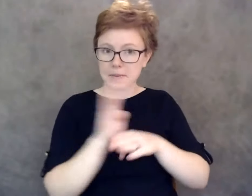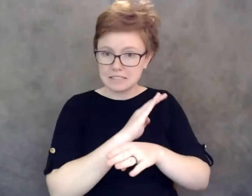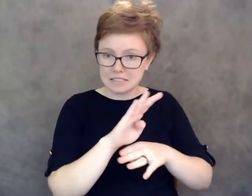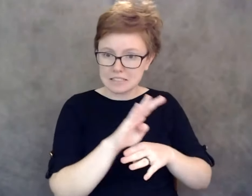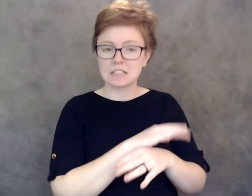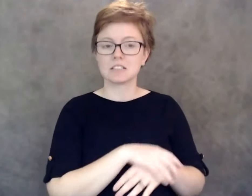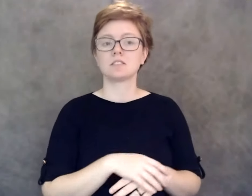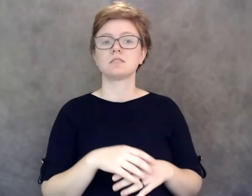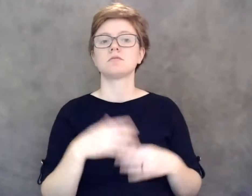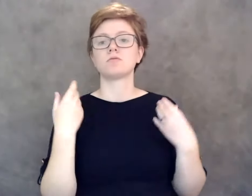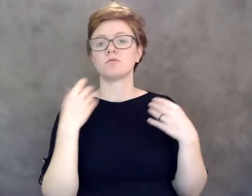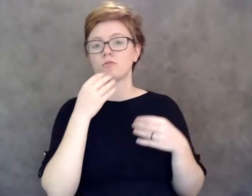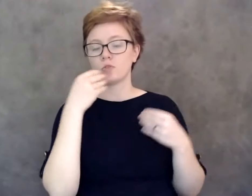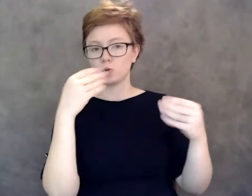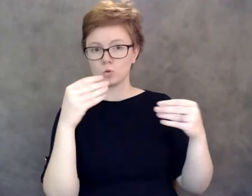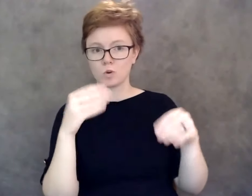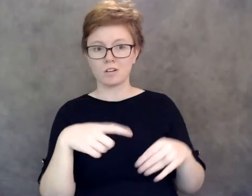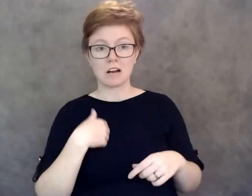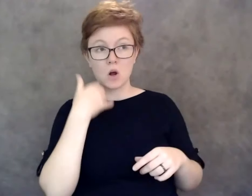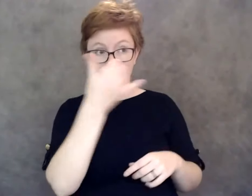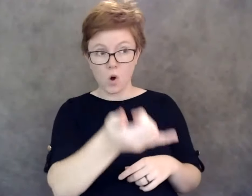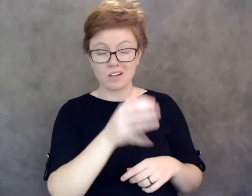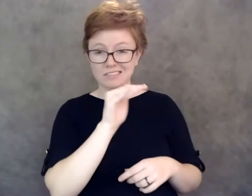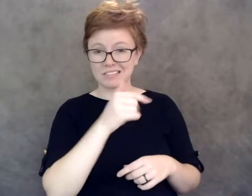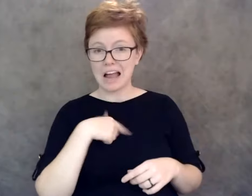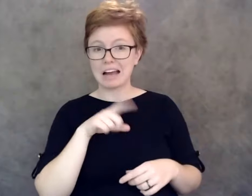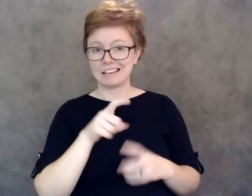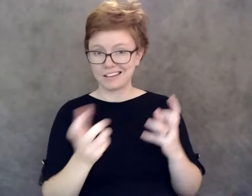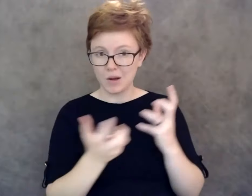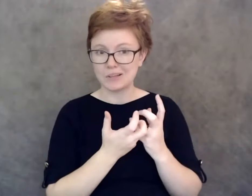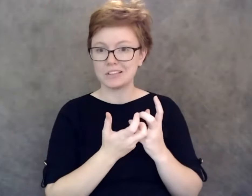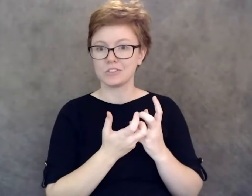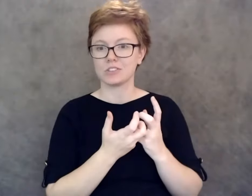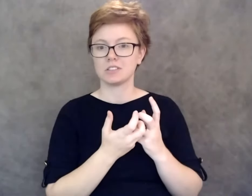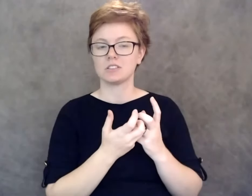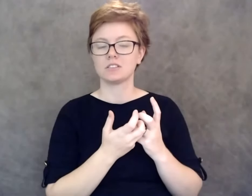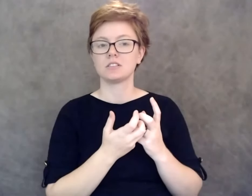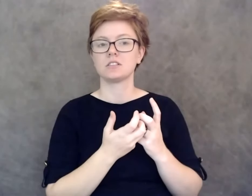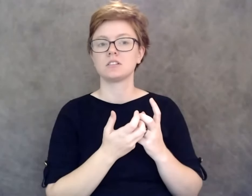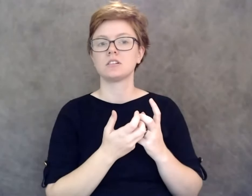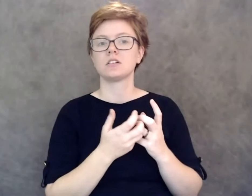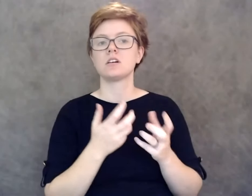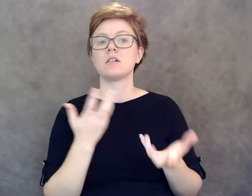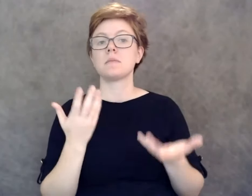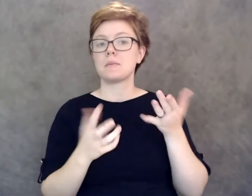that they call ahead and say I need accommodation. And that could be a number of things.